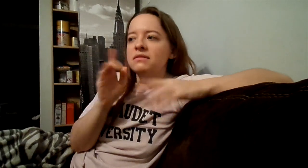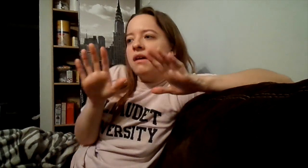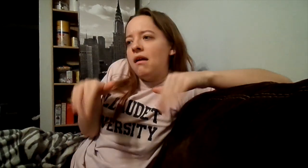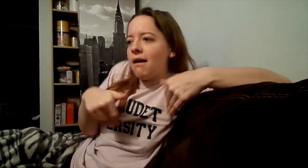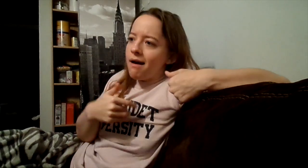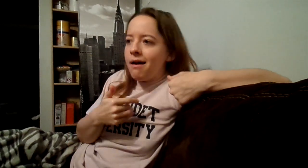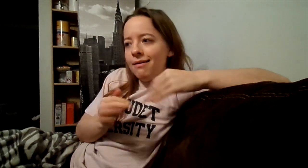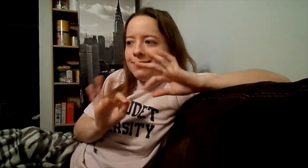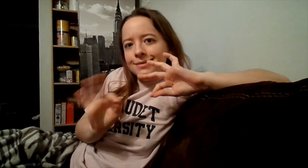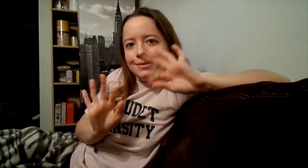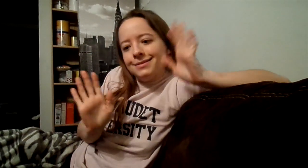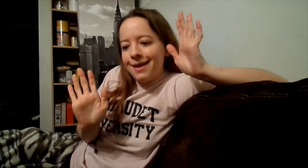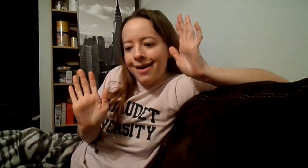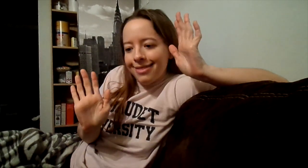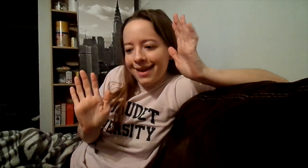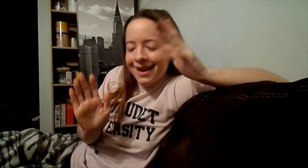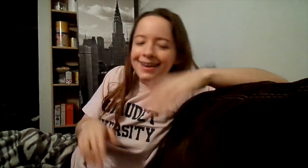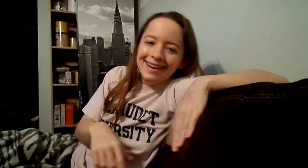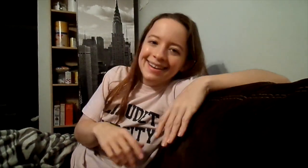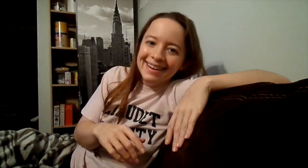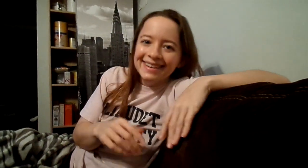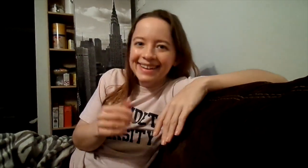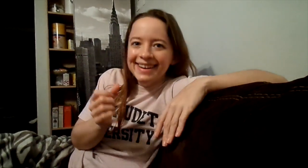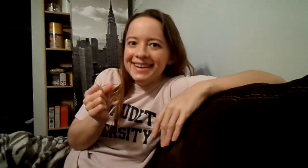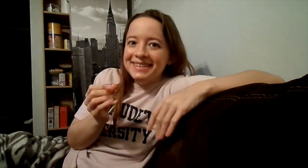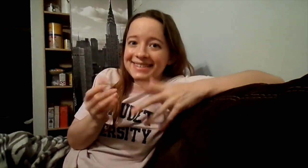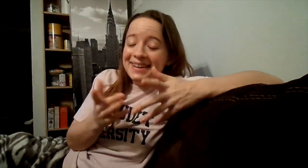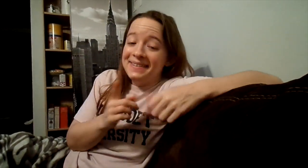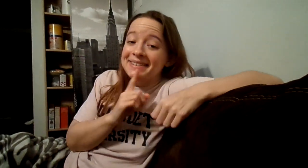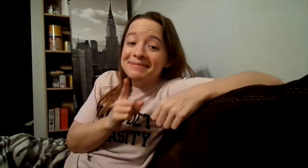I was like "oh this is nothing!" So it's